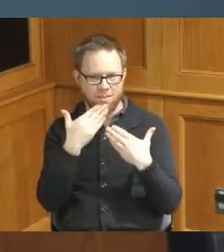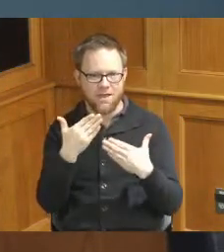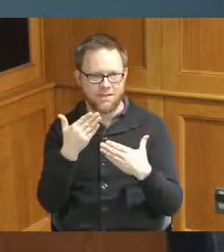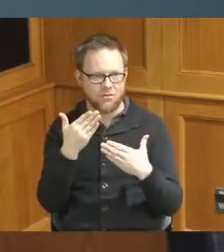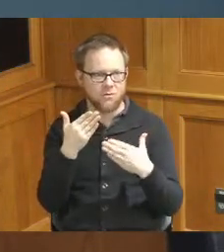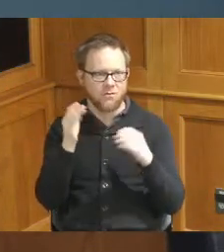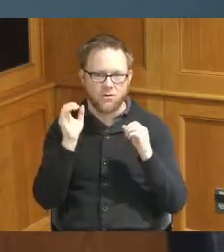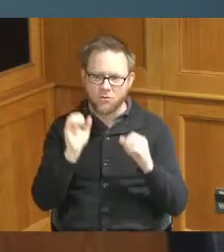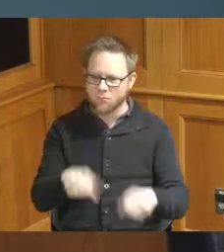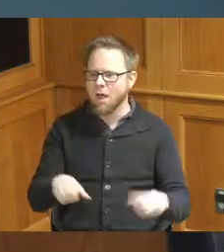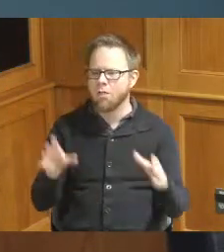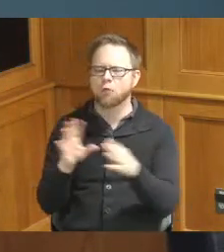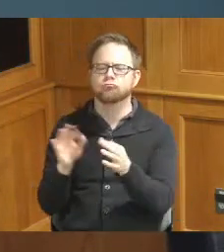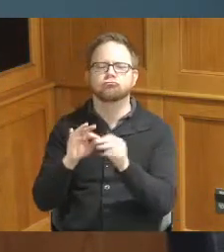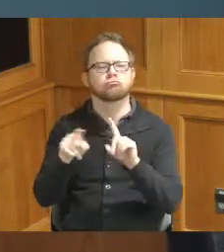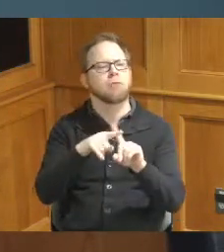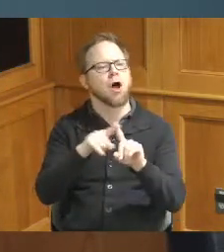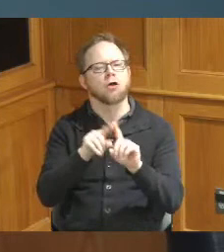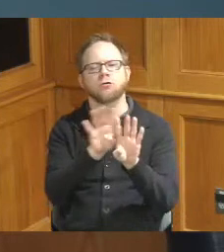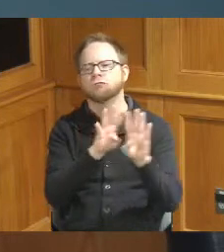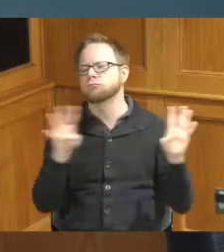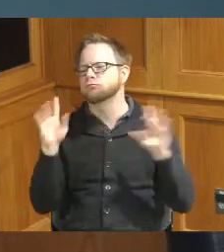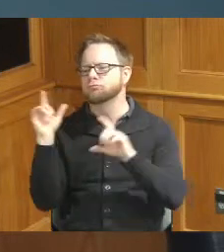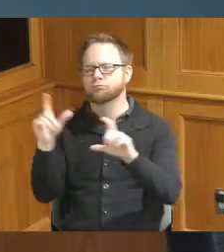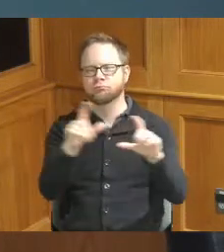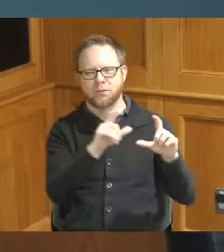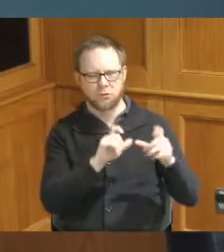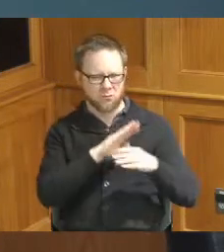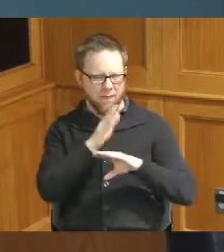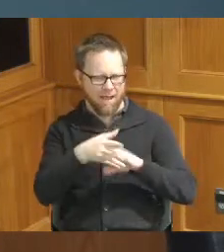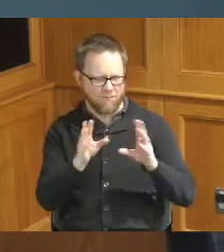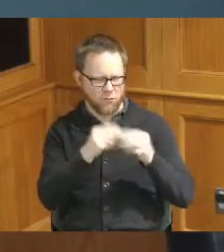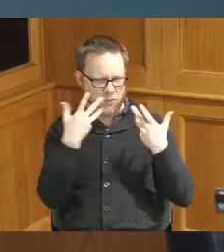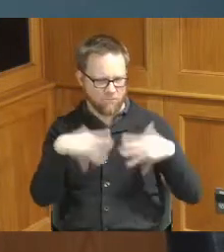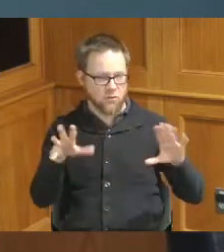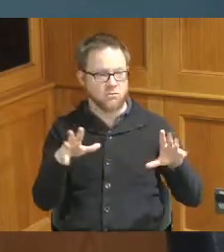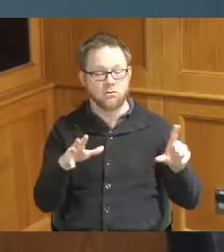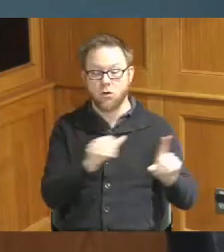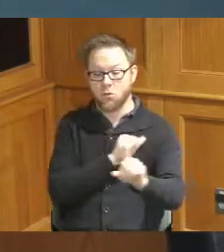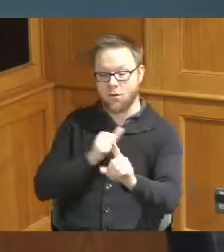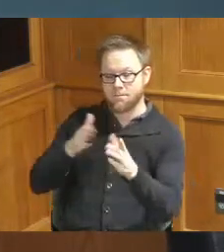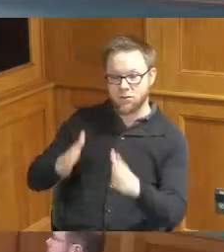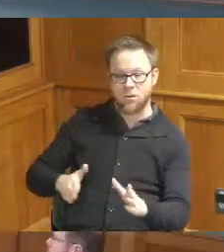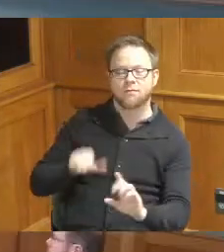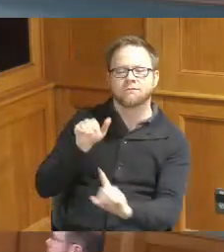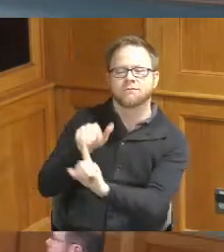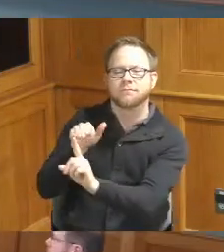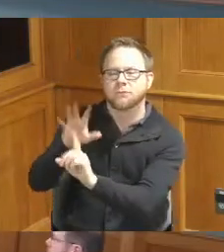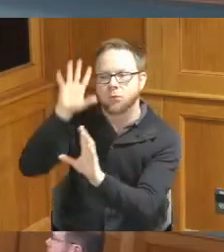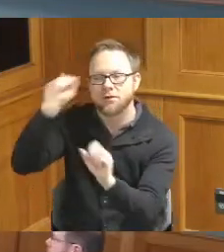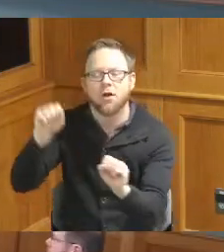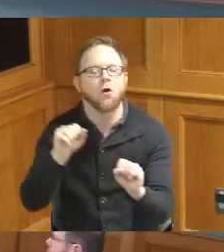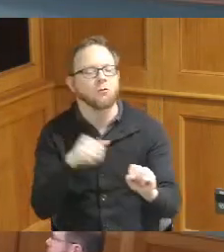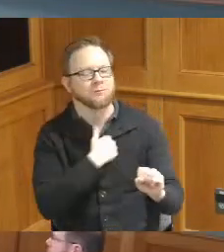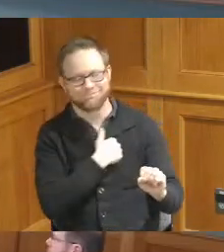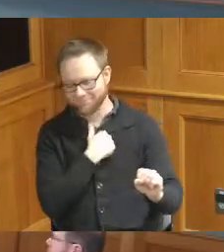say great things take pictures after we get out of here oh I'm sorry Mr Aluotto it's okay just